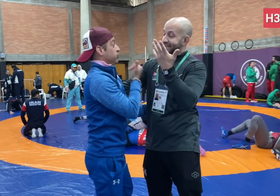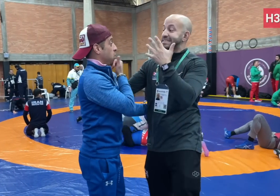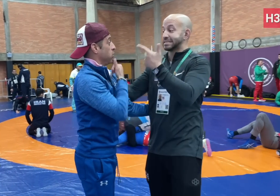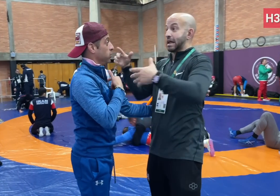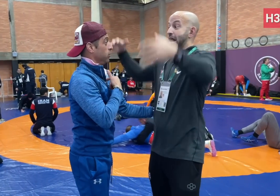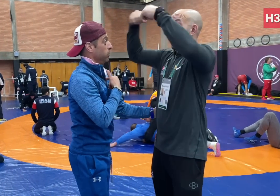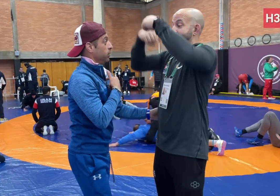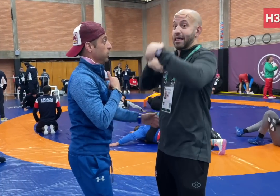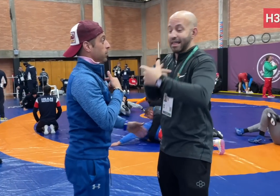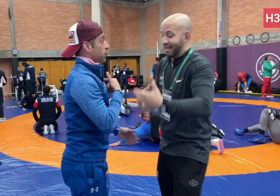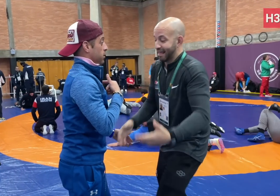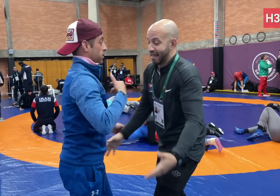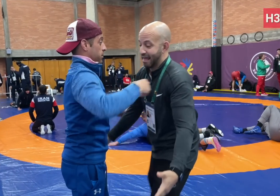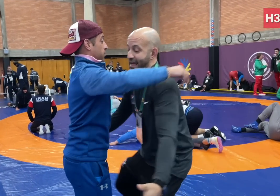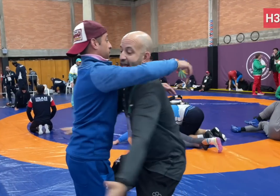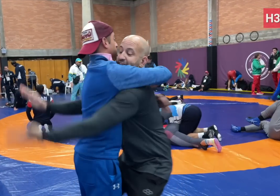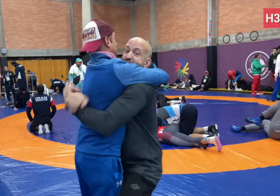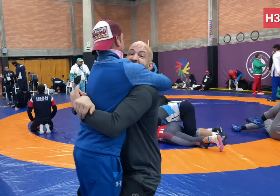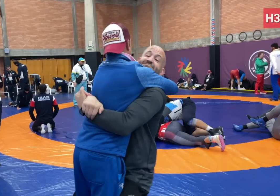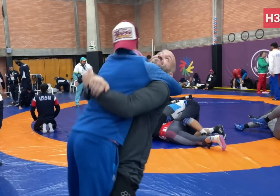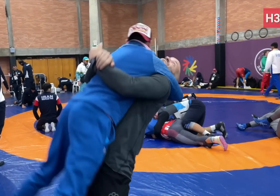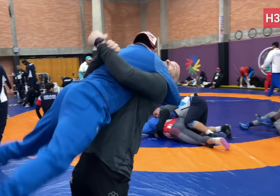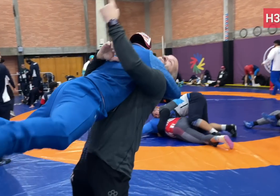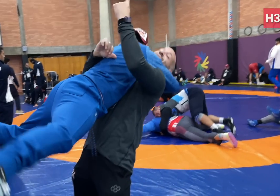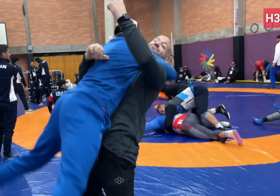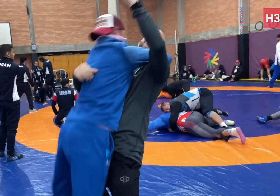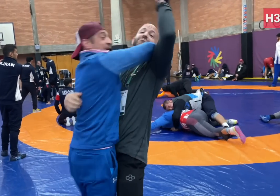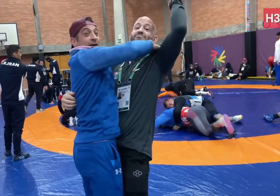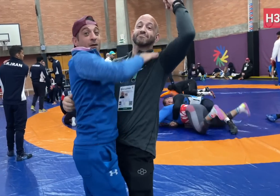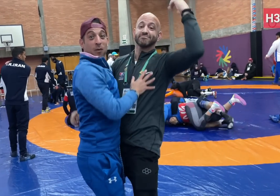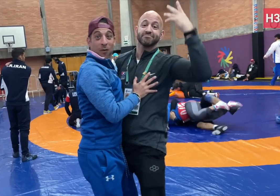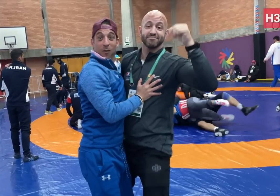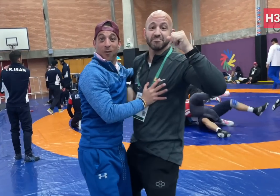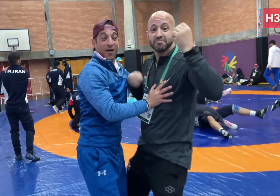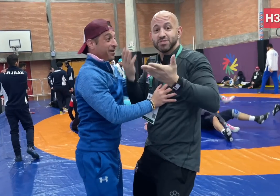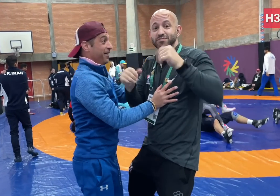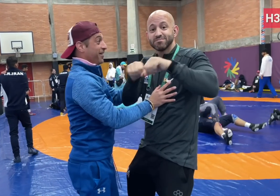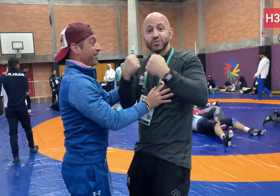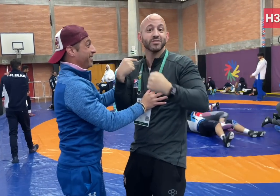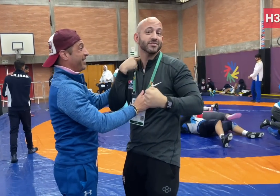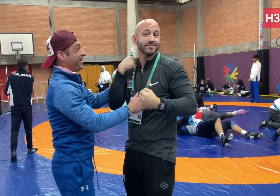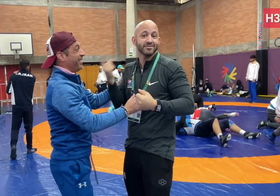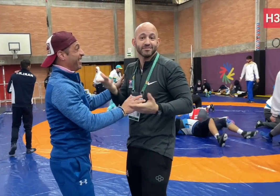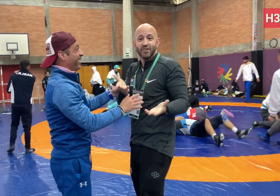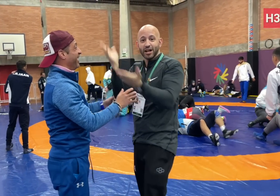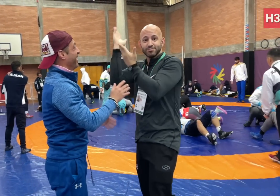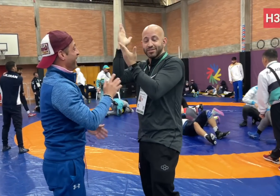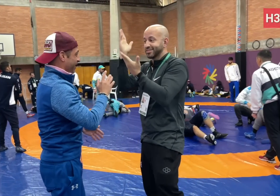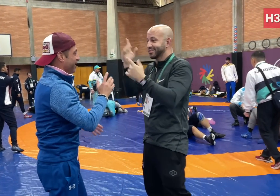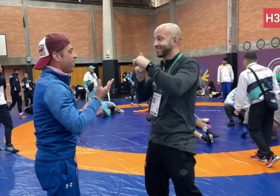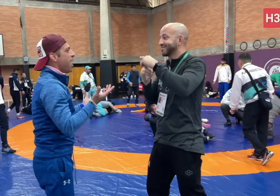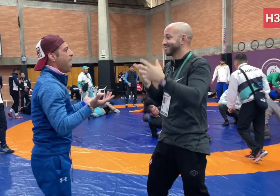If you hold me like this, I’d pull you up and possibly break your neck, and then you’d end up in a hospital.